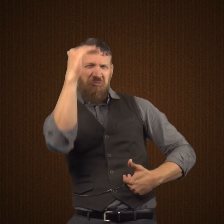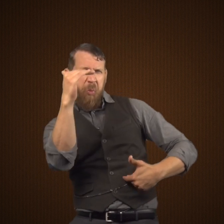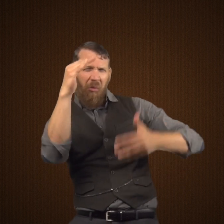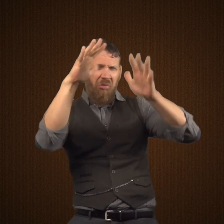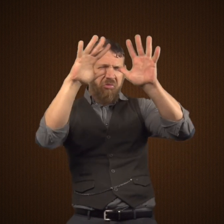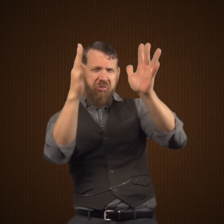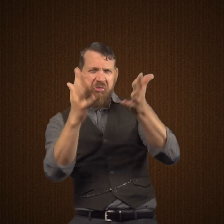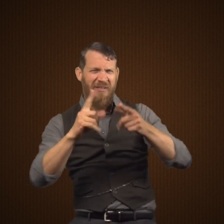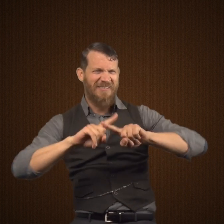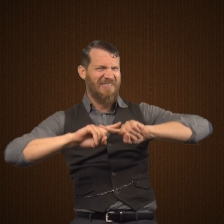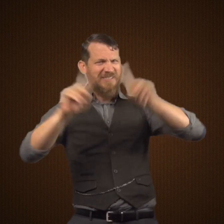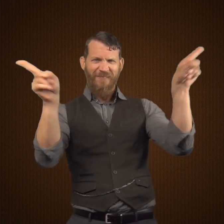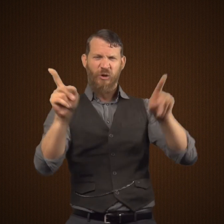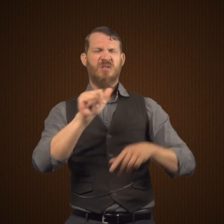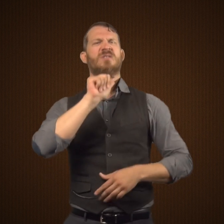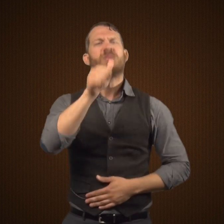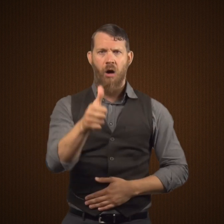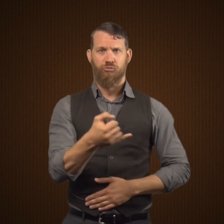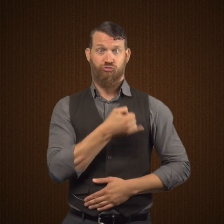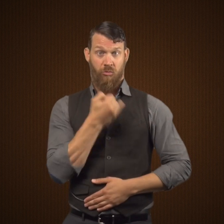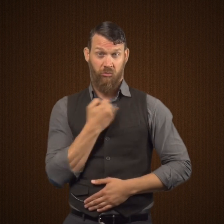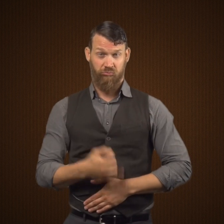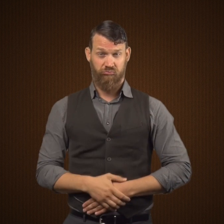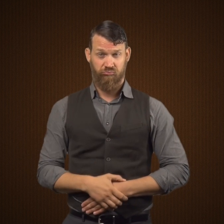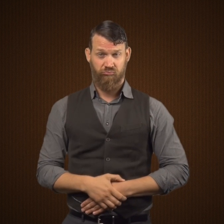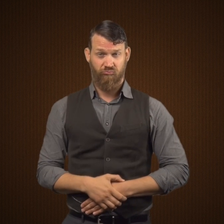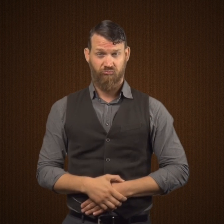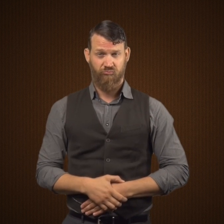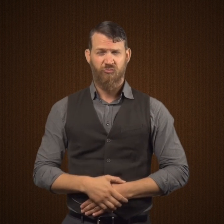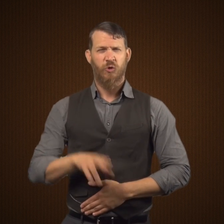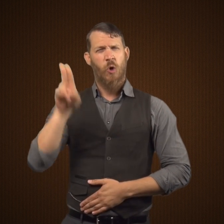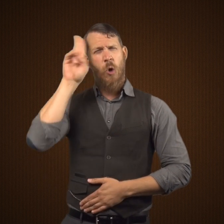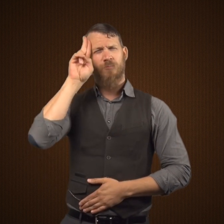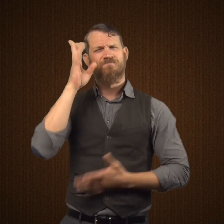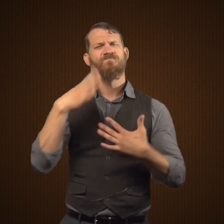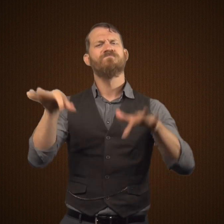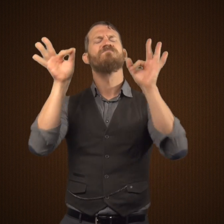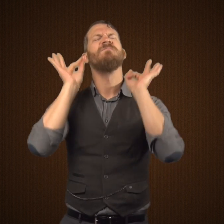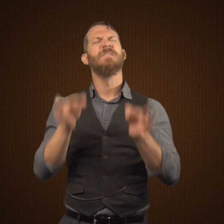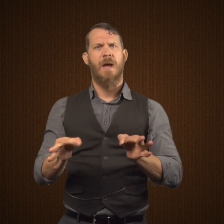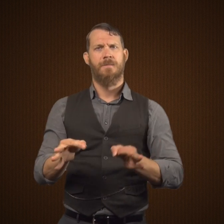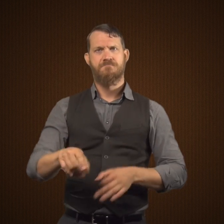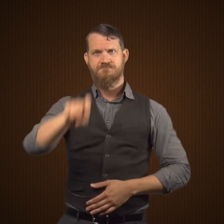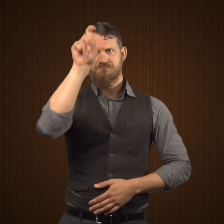He also noticed that the silhouette of the body in that room was a different shape. It was not that of Doctor Jekyll.